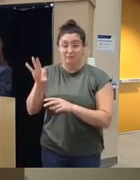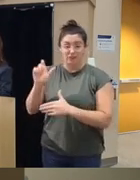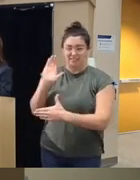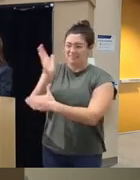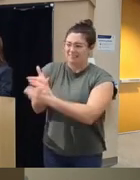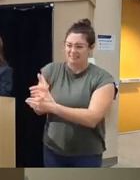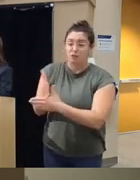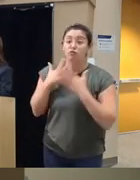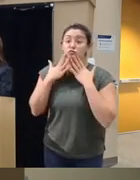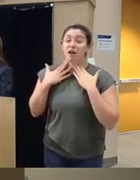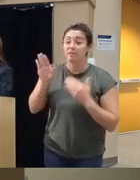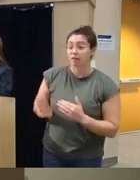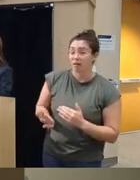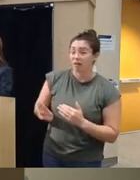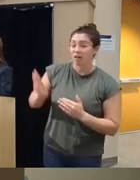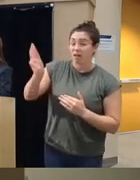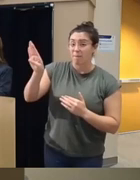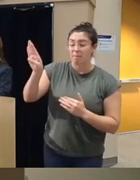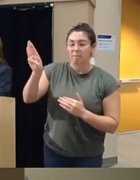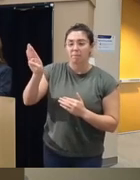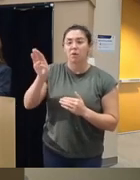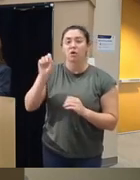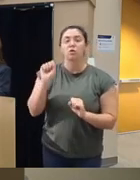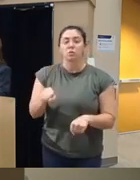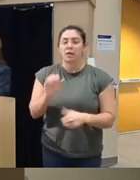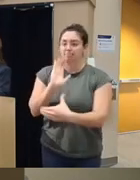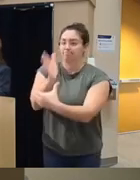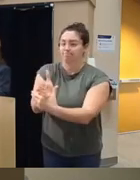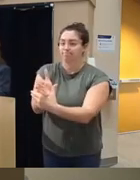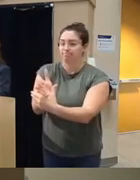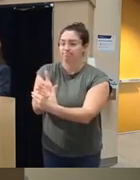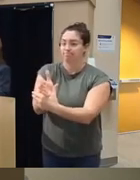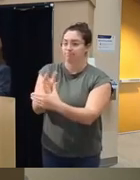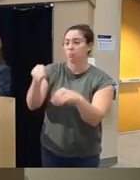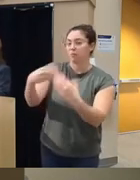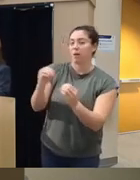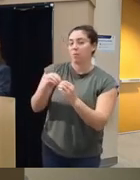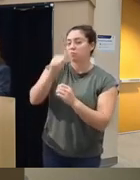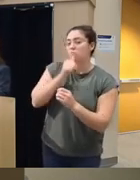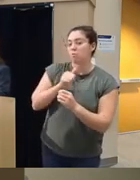Cravings are start to increase um you can possibly intervene and do more coping strategies possibly